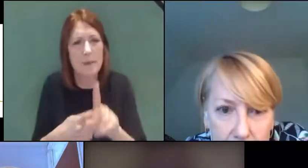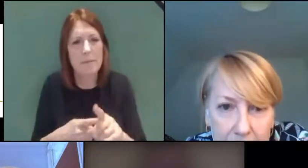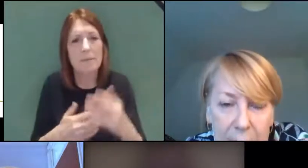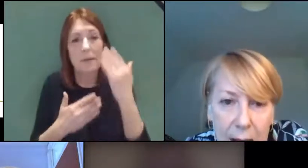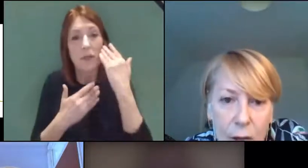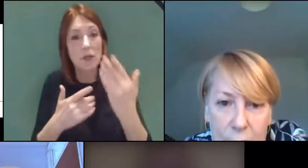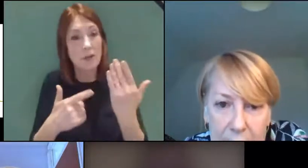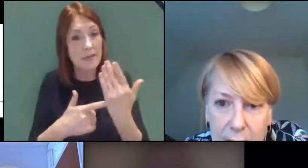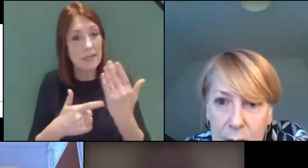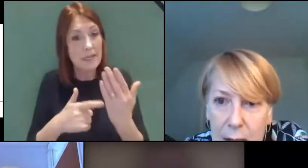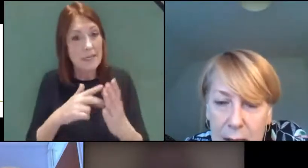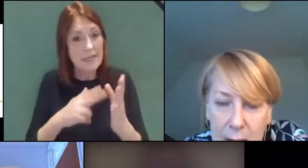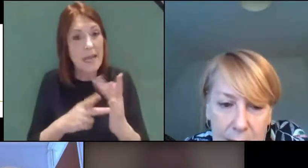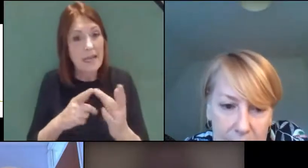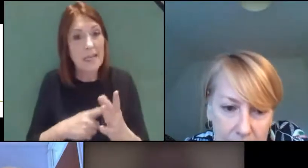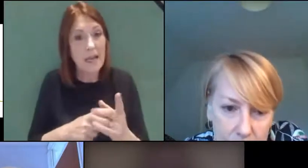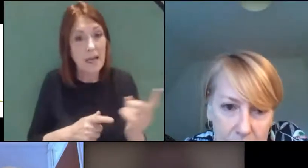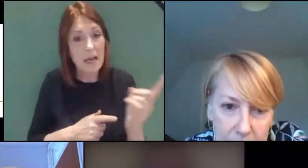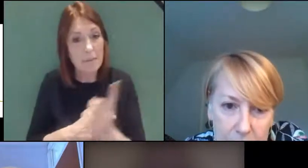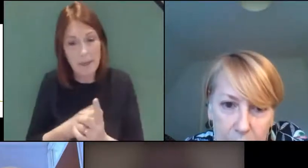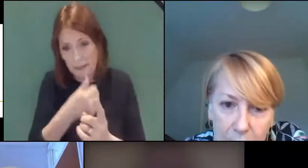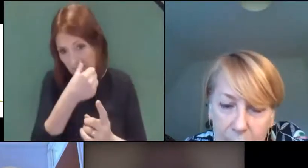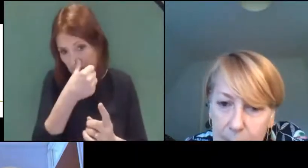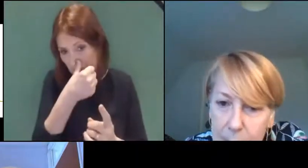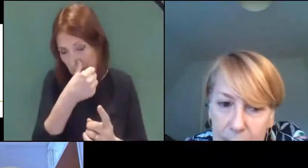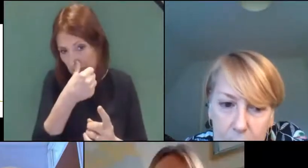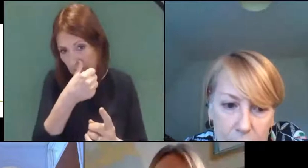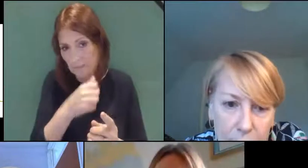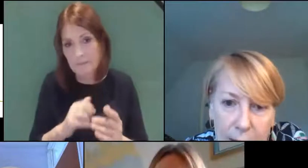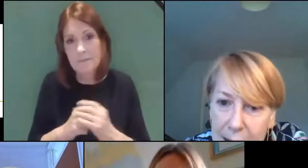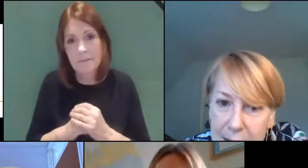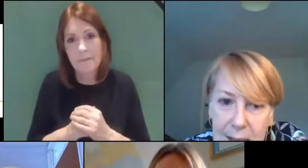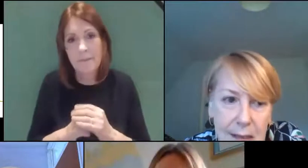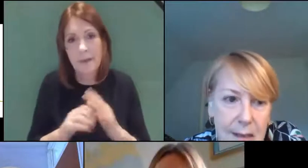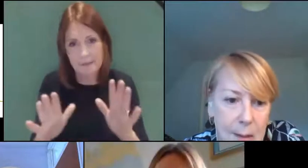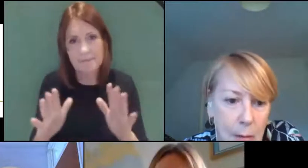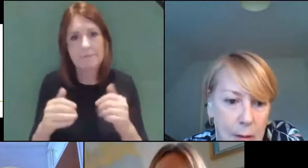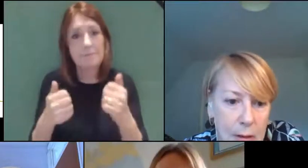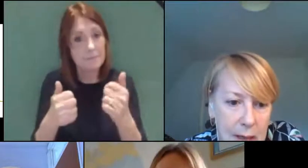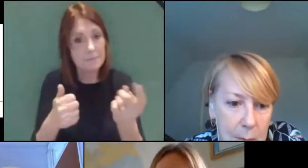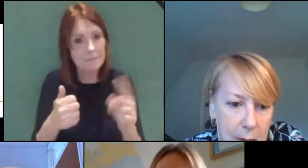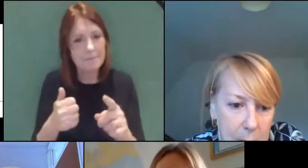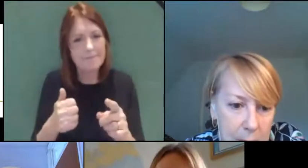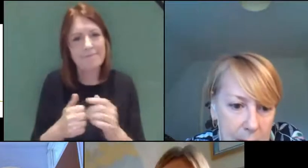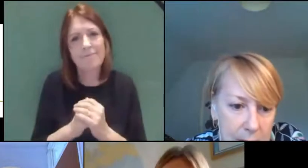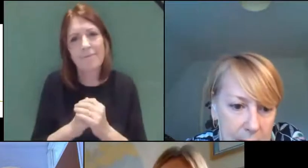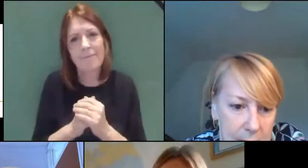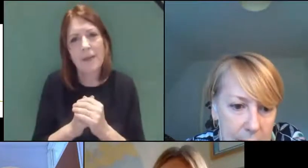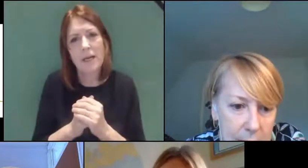come back in, I couldn't hear you earlier Tania, but maybe at this point then it might be easier.